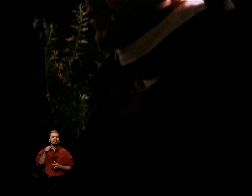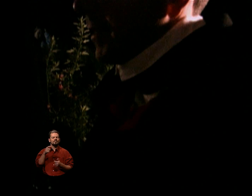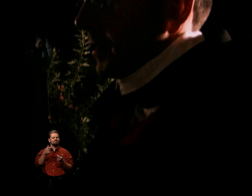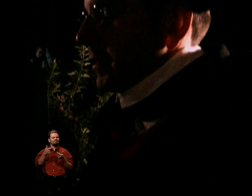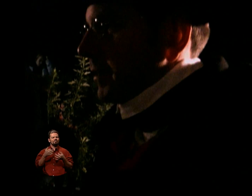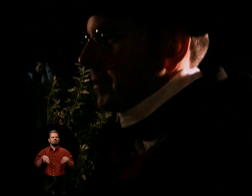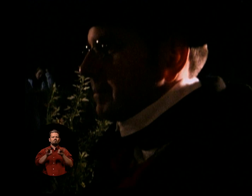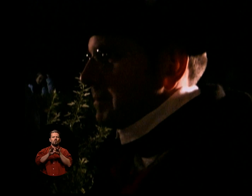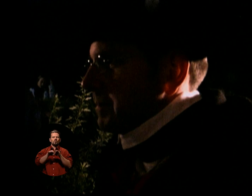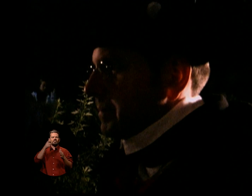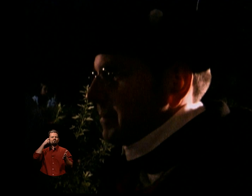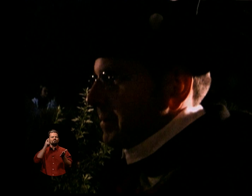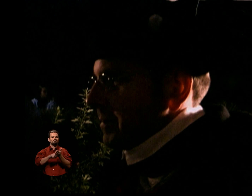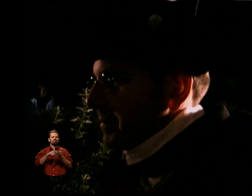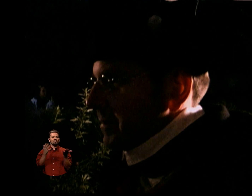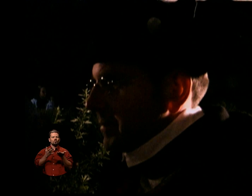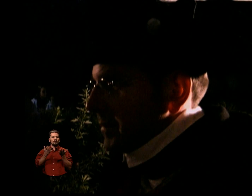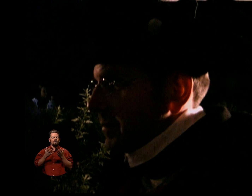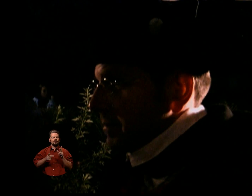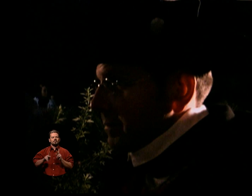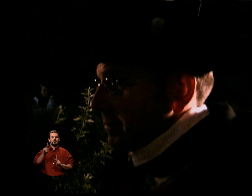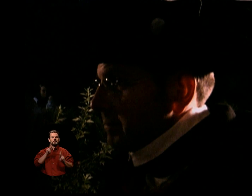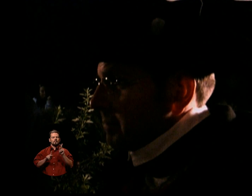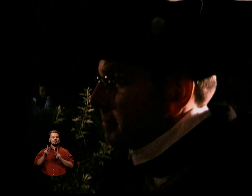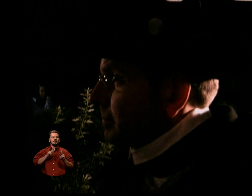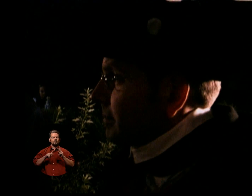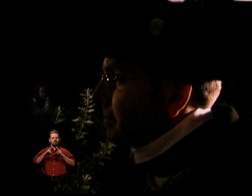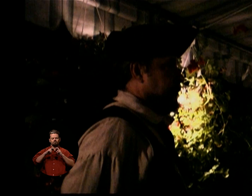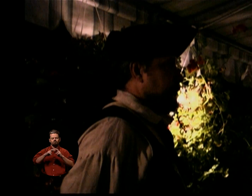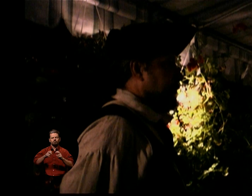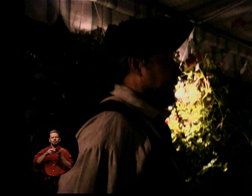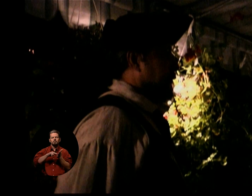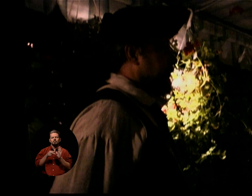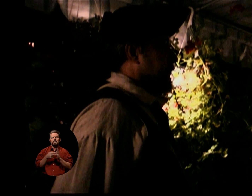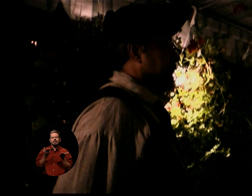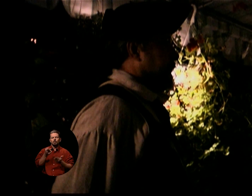AND AN ANALYSIS OF WHAT IT MEANT TO BE HUMAN.